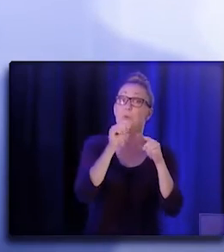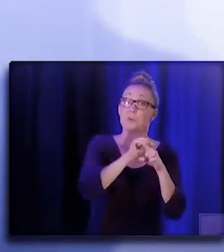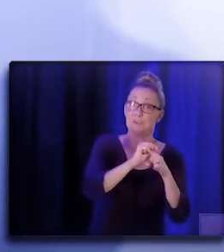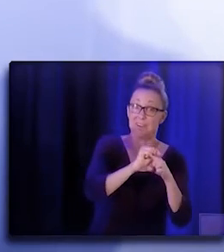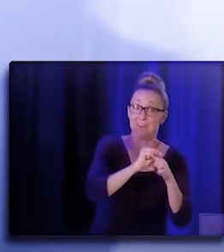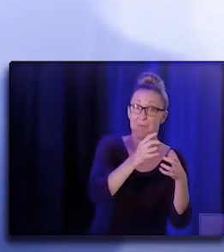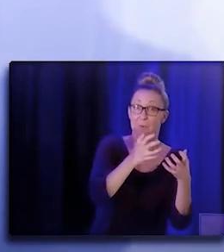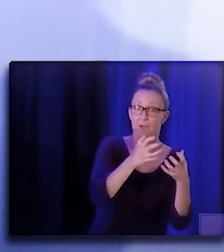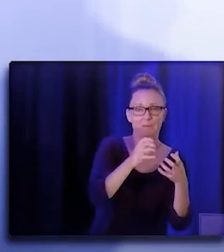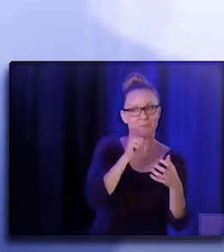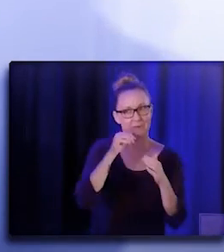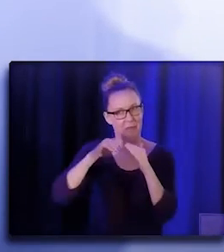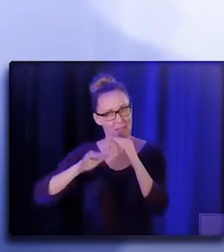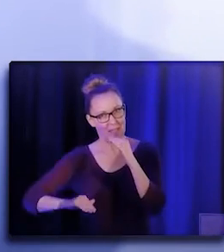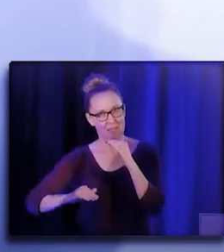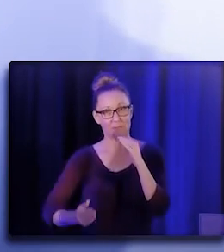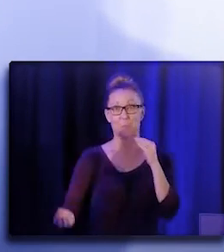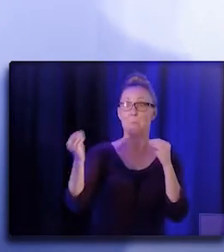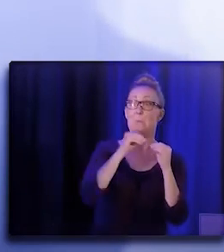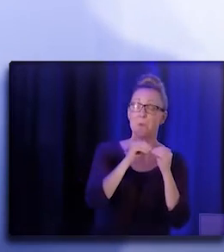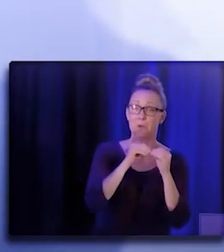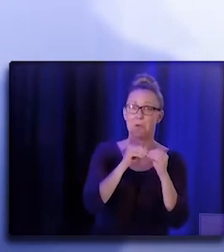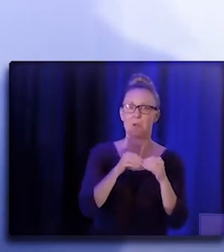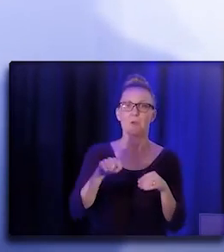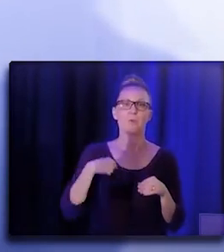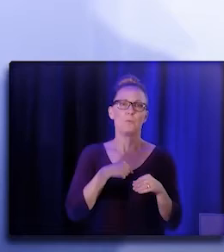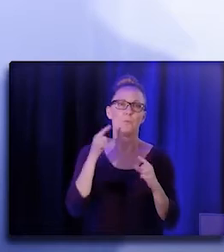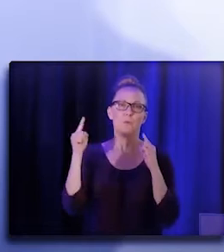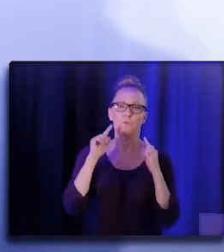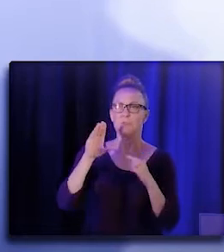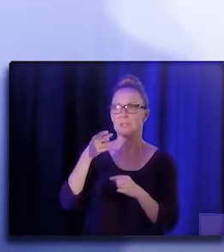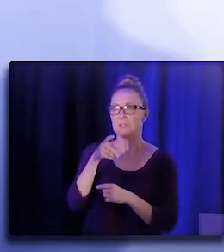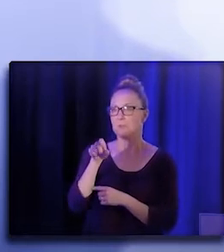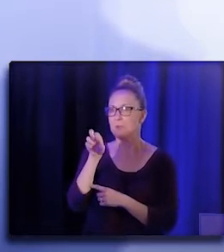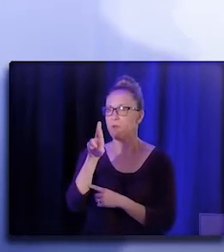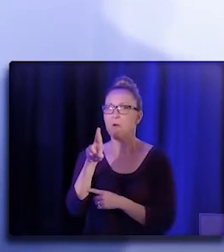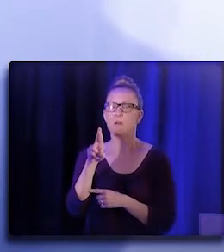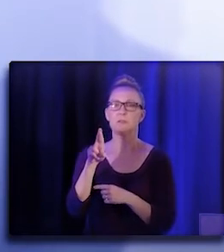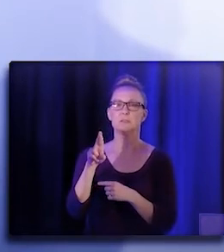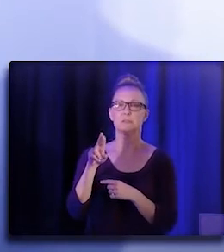You know, we've had seasoned, you know, Promotores, community health workers come to us, you know, looking at the different numbers